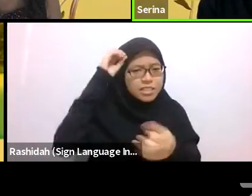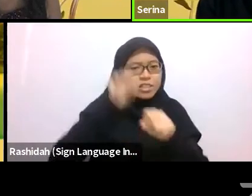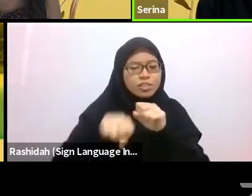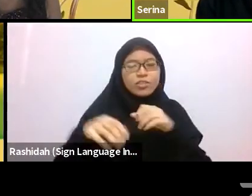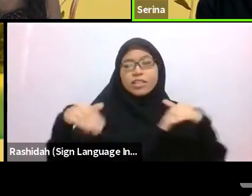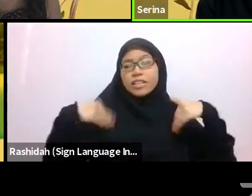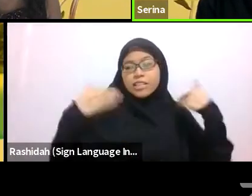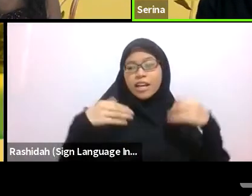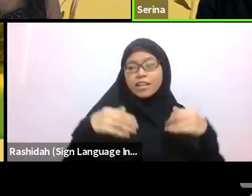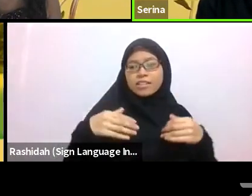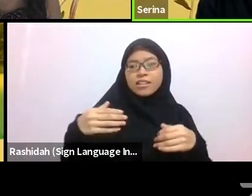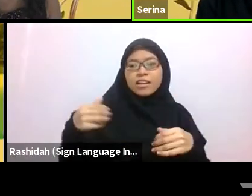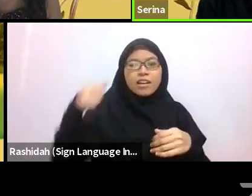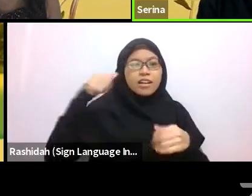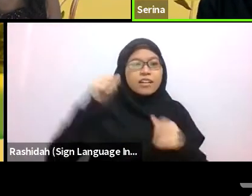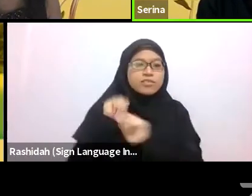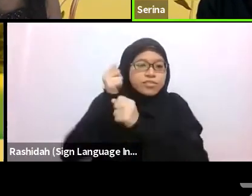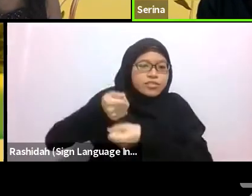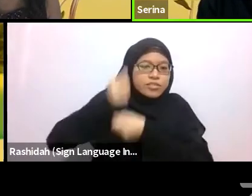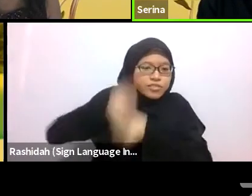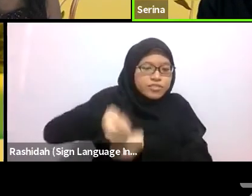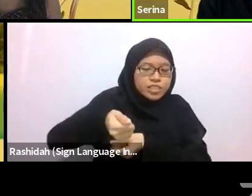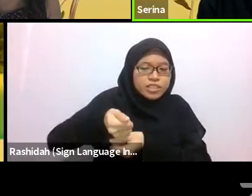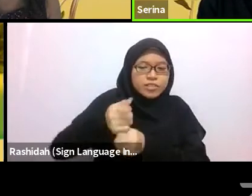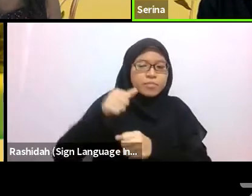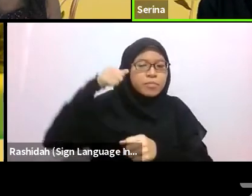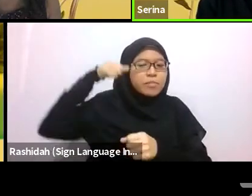This is all documented by the Kelab Alami youth and myself.